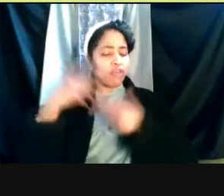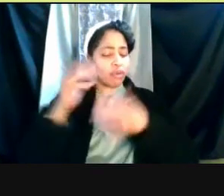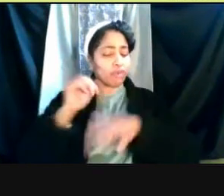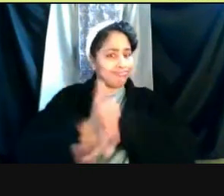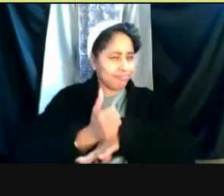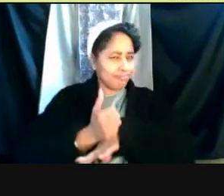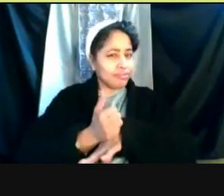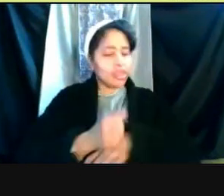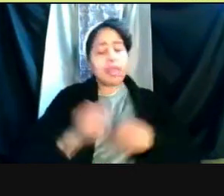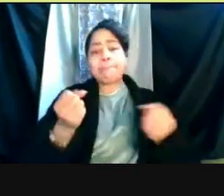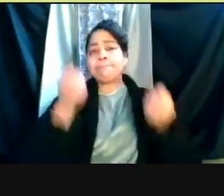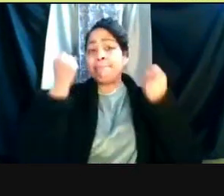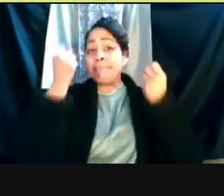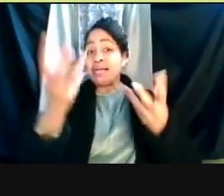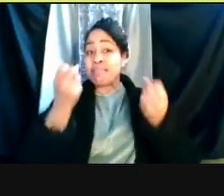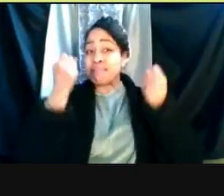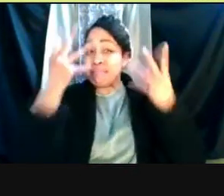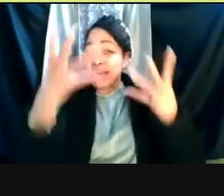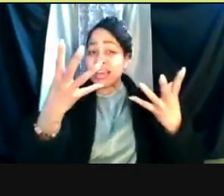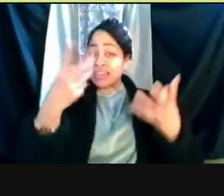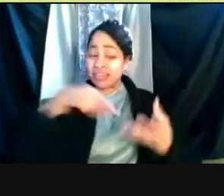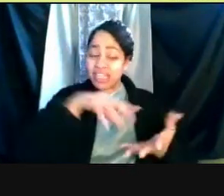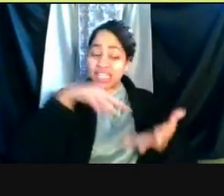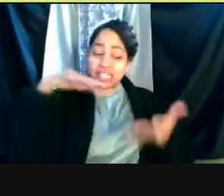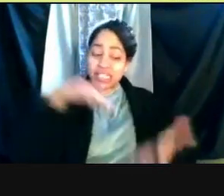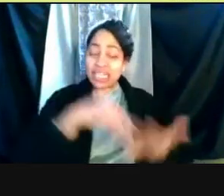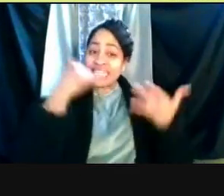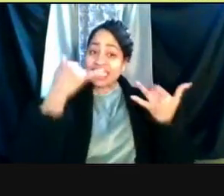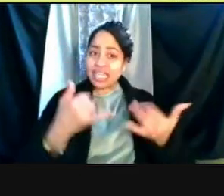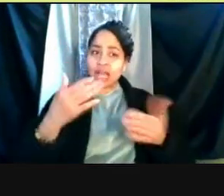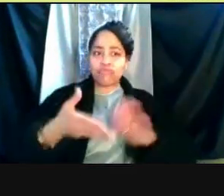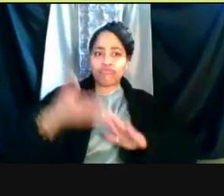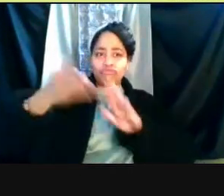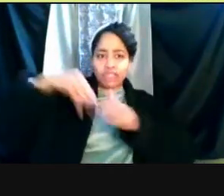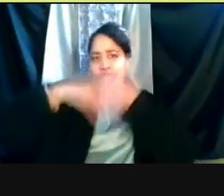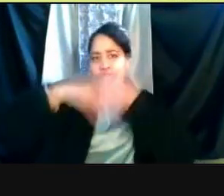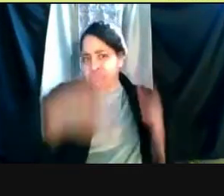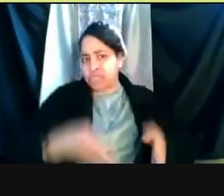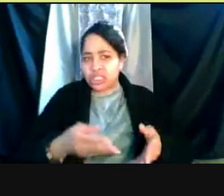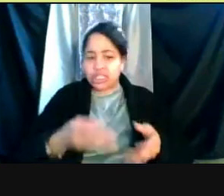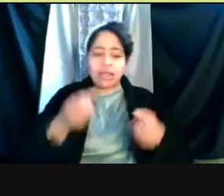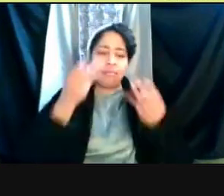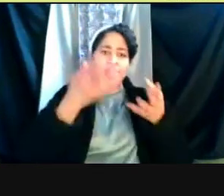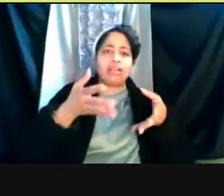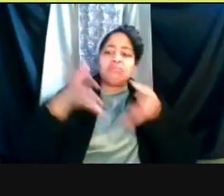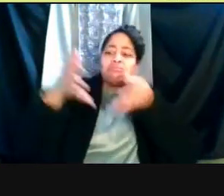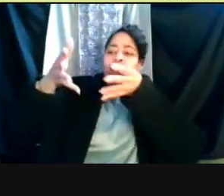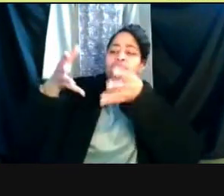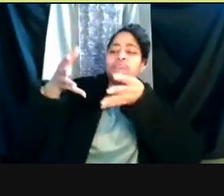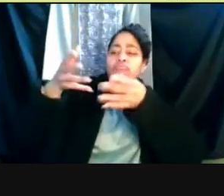Many, many of these studies are operating now in-person and many of the remaining studies are operating remotely.